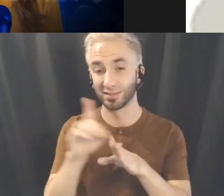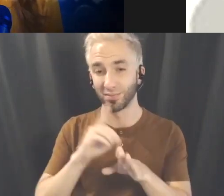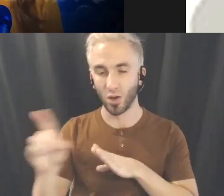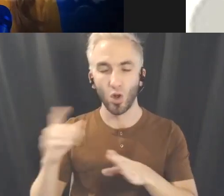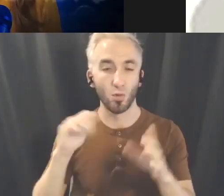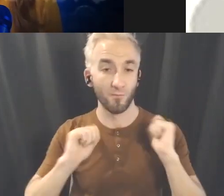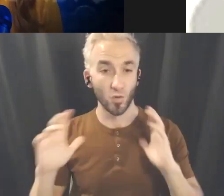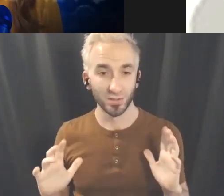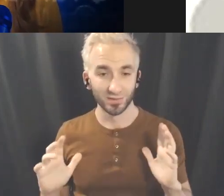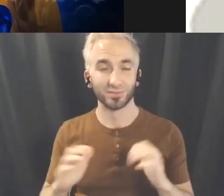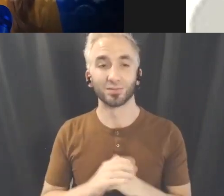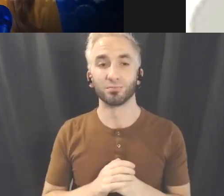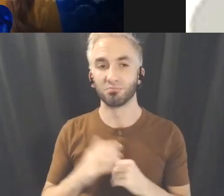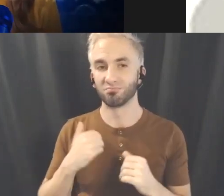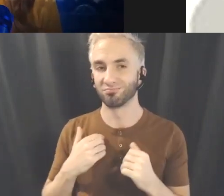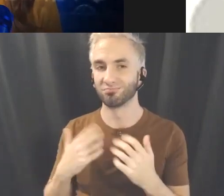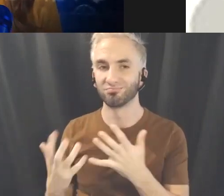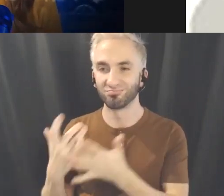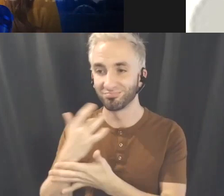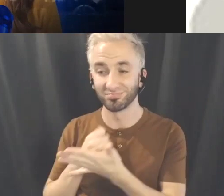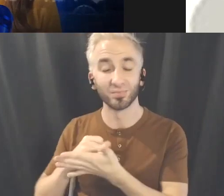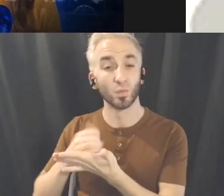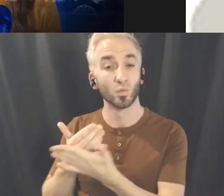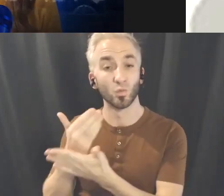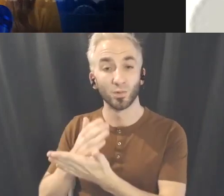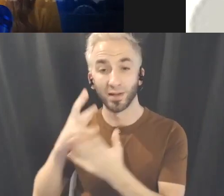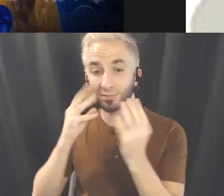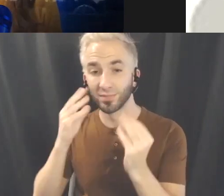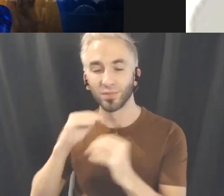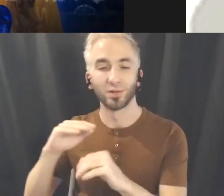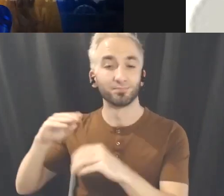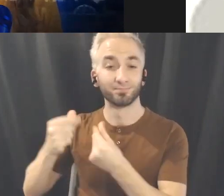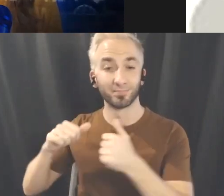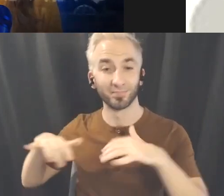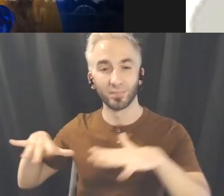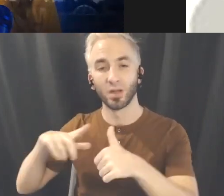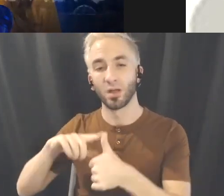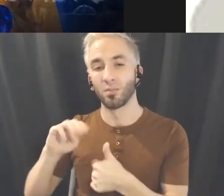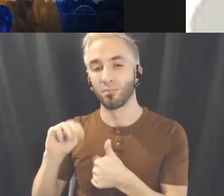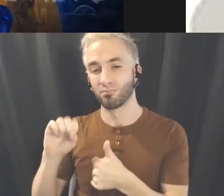creative experiments on the unceded territories of the Musqueam, Squamish and Tsleil-Waututh